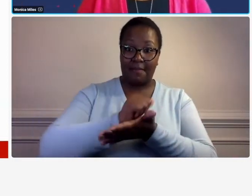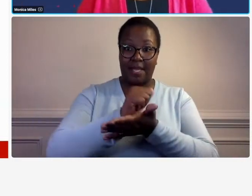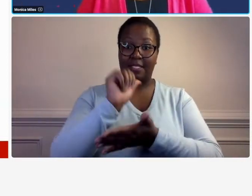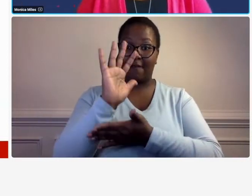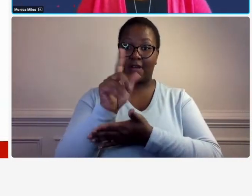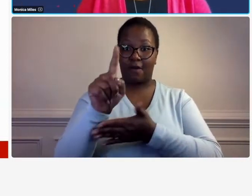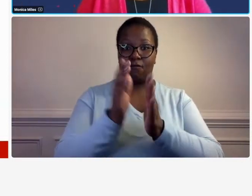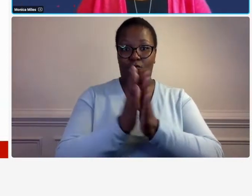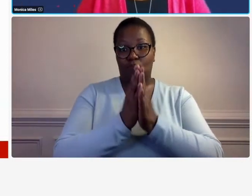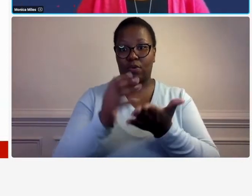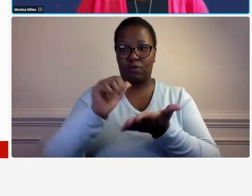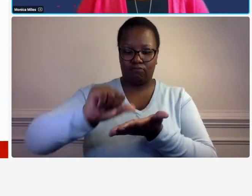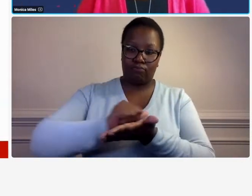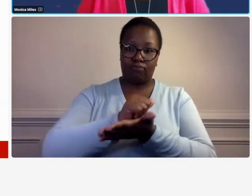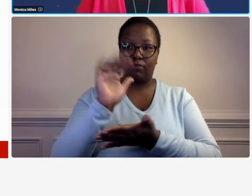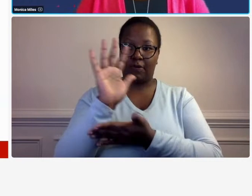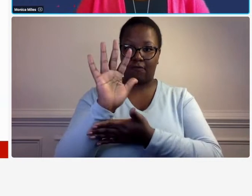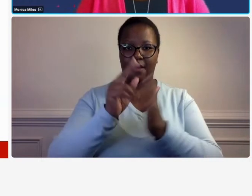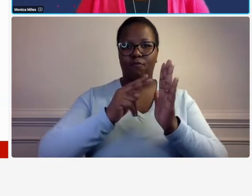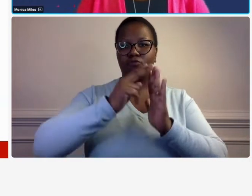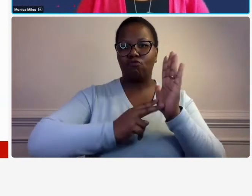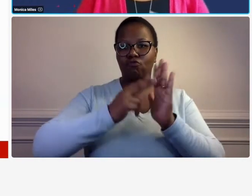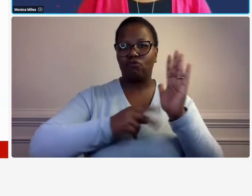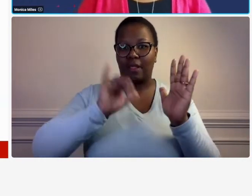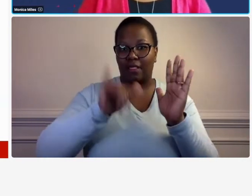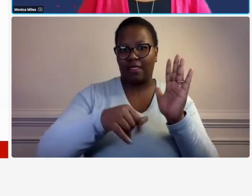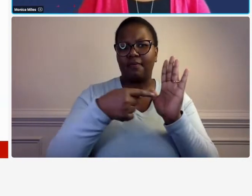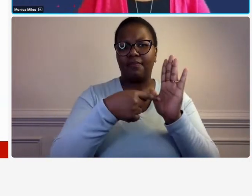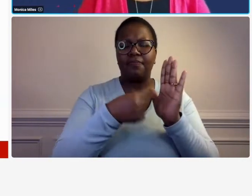not the chat of your participants guide and we're going to look at some typical contract